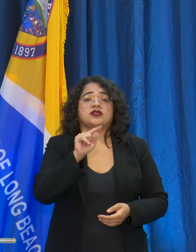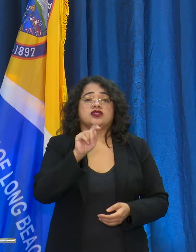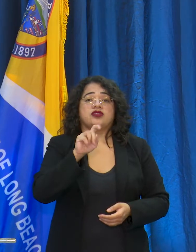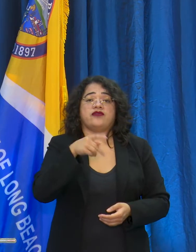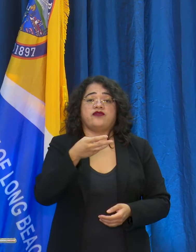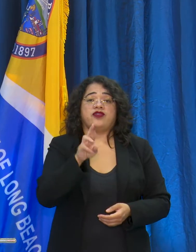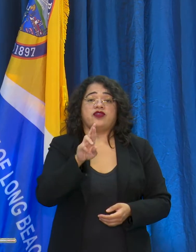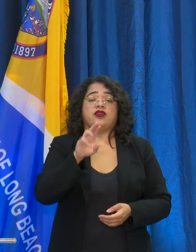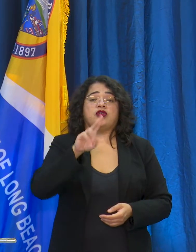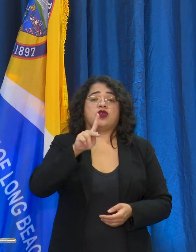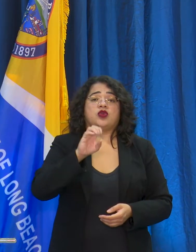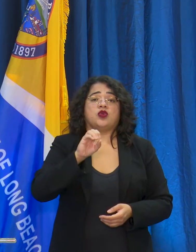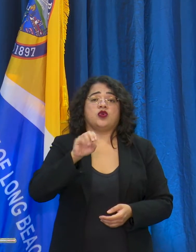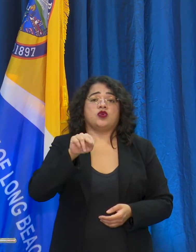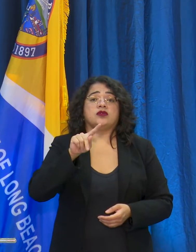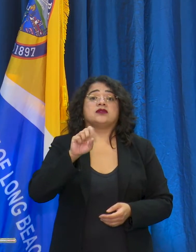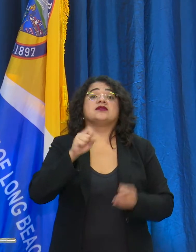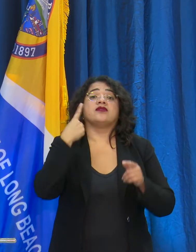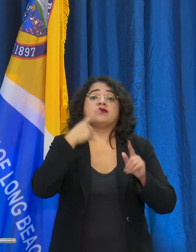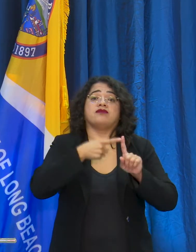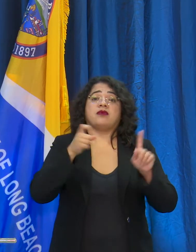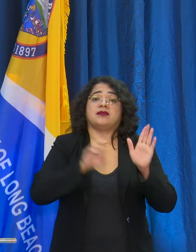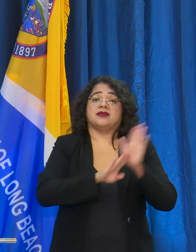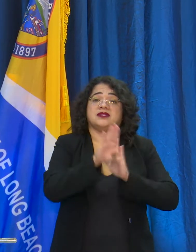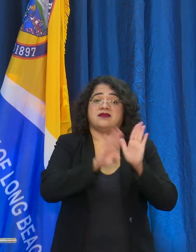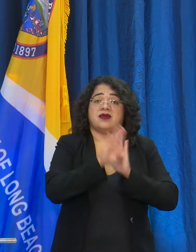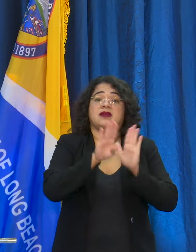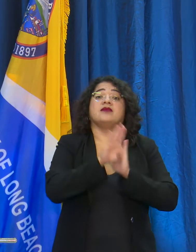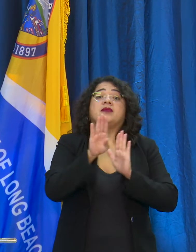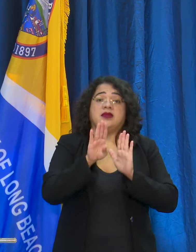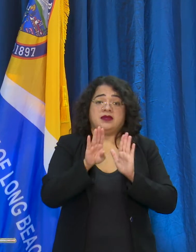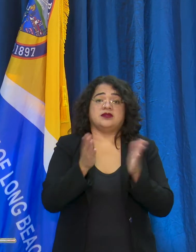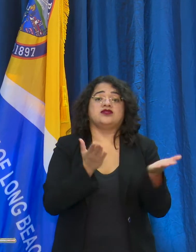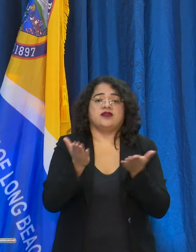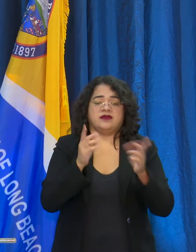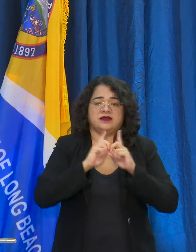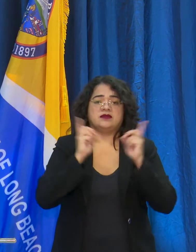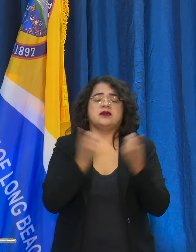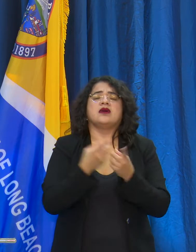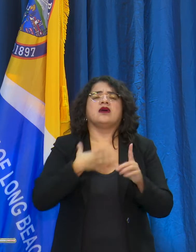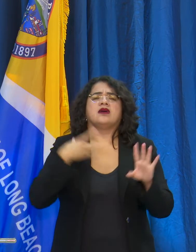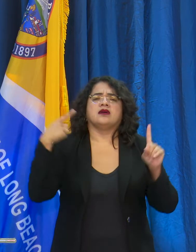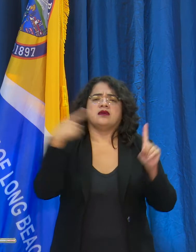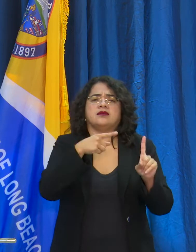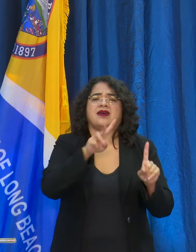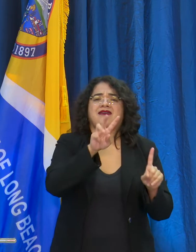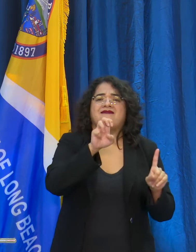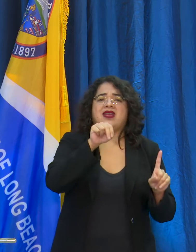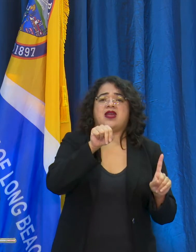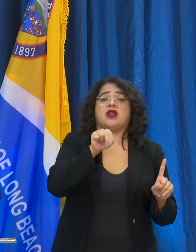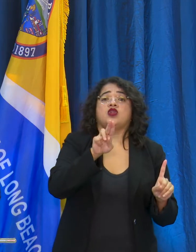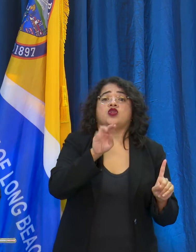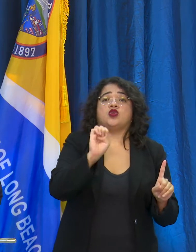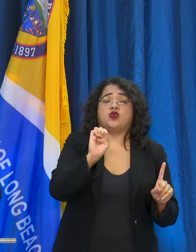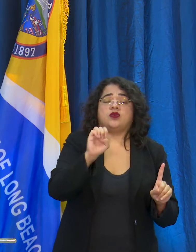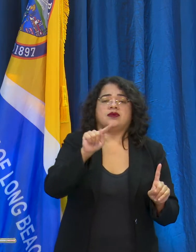Services Department. I want to talk to you about the Venue Task Force, which is making sure all of us are safe out there